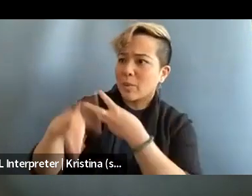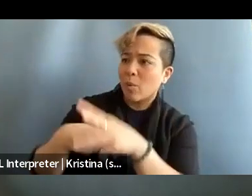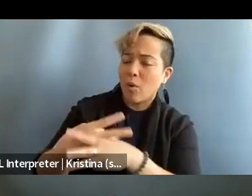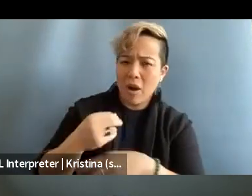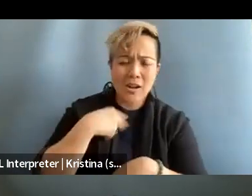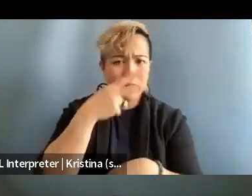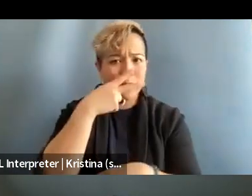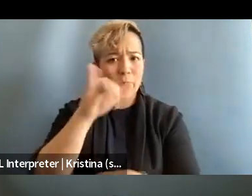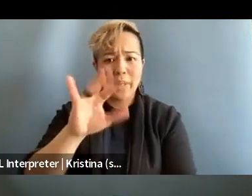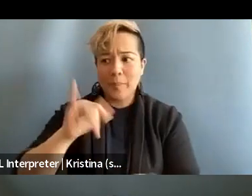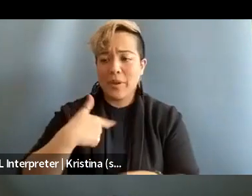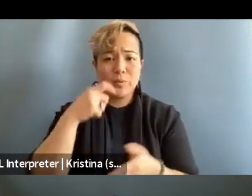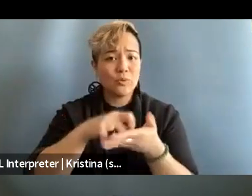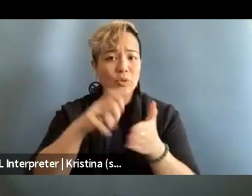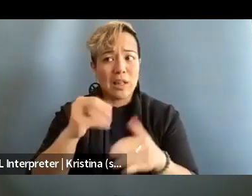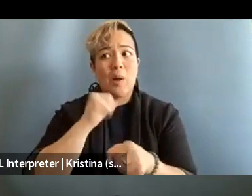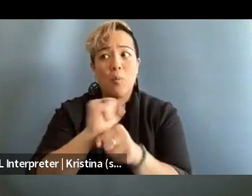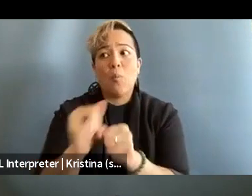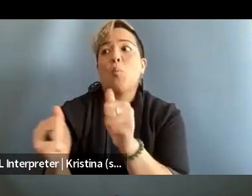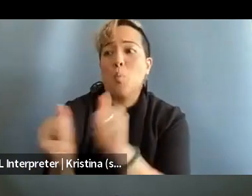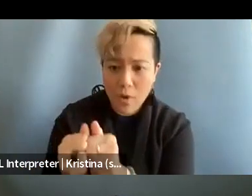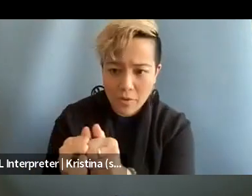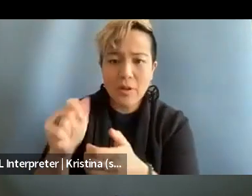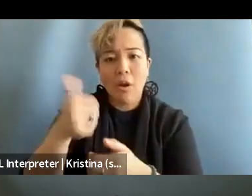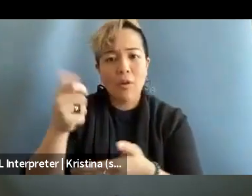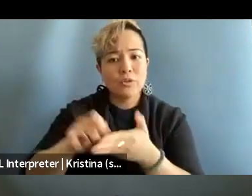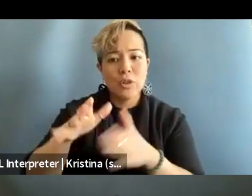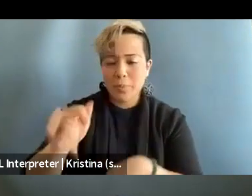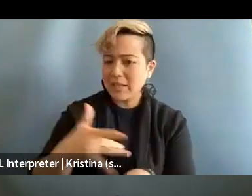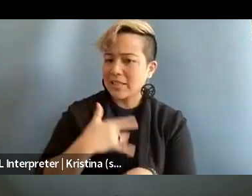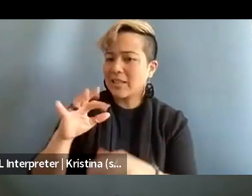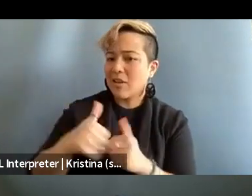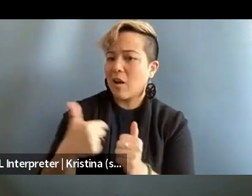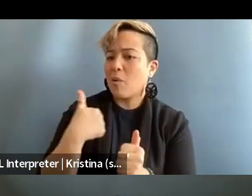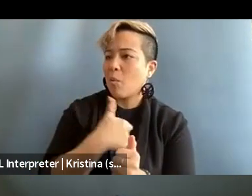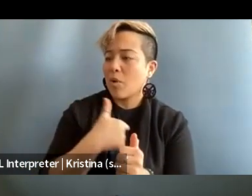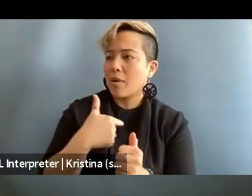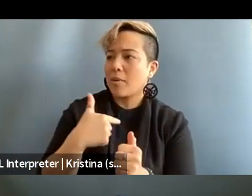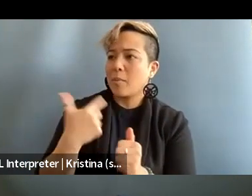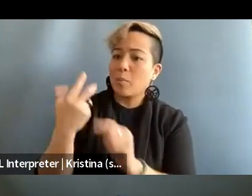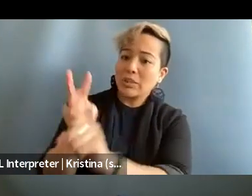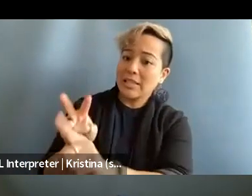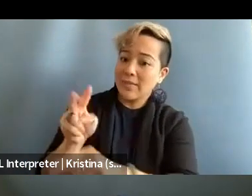being a journalist and working with journalists that the sense of how we perceive risk changes